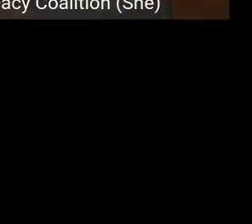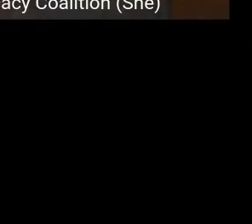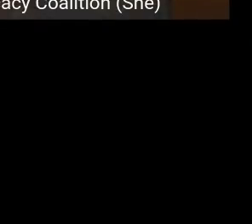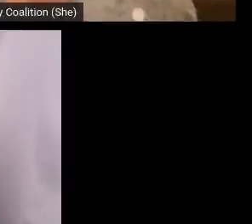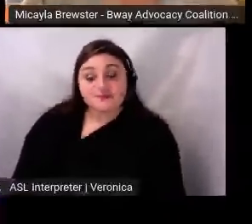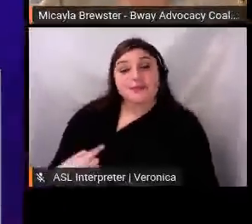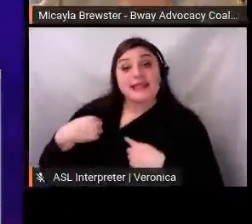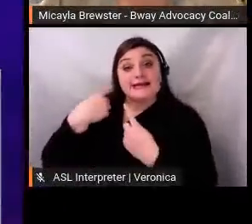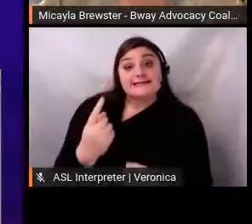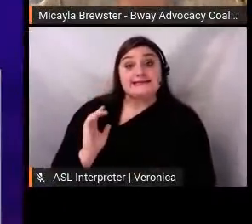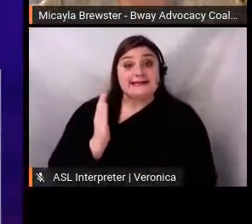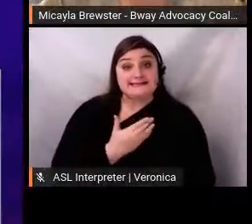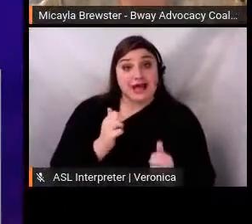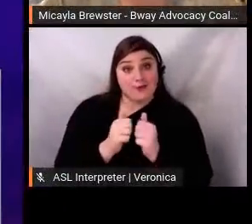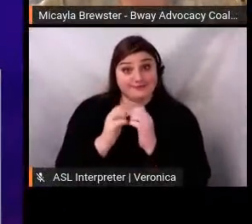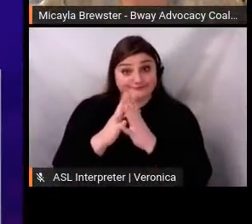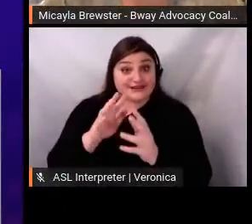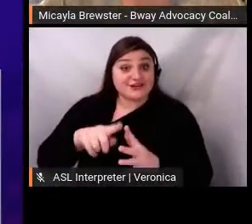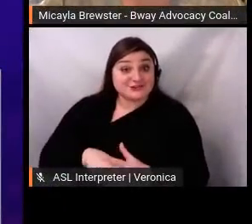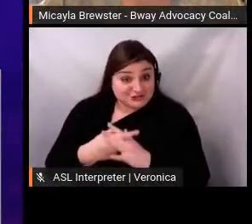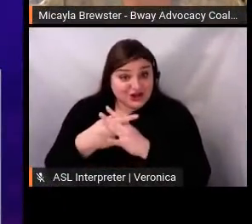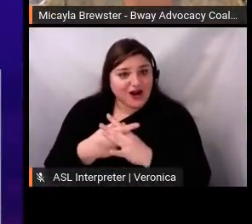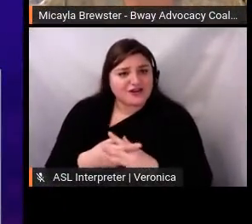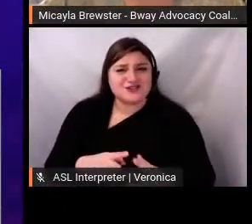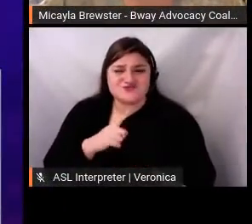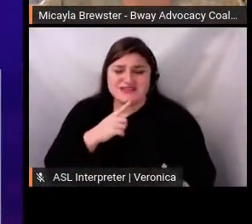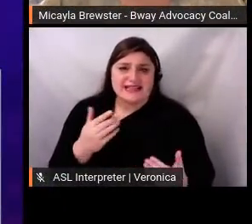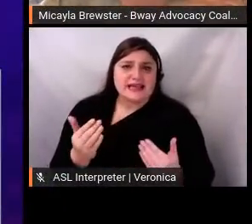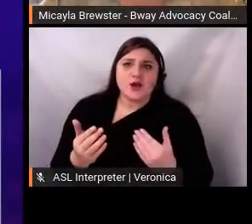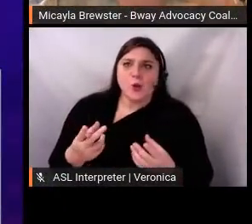we've been really lucky to receive a lot of support from the industry.